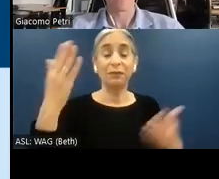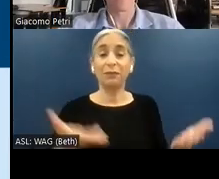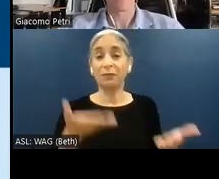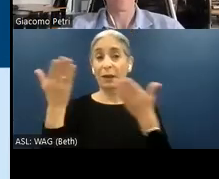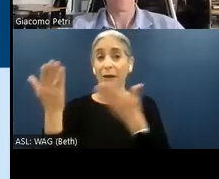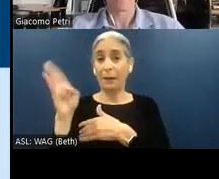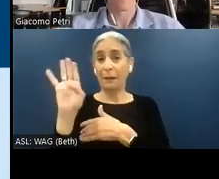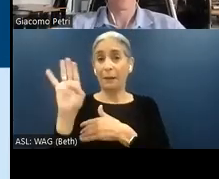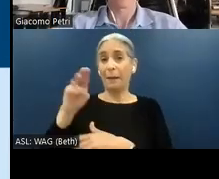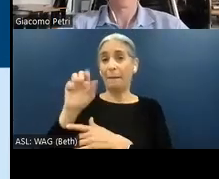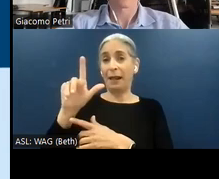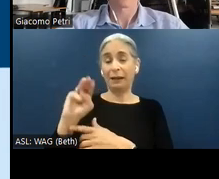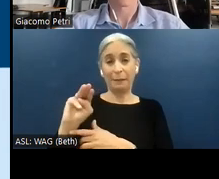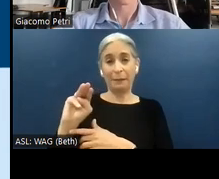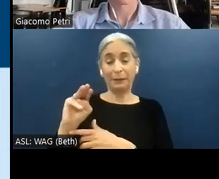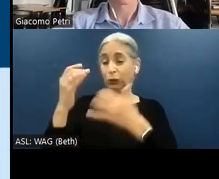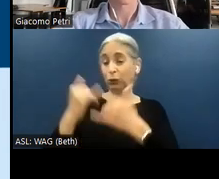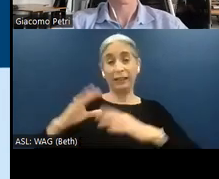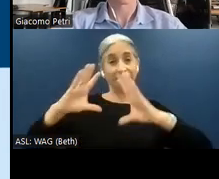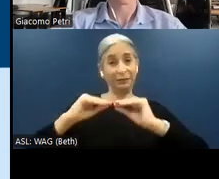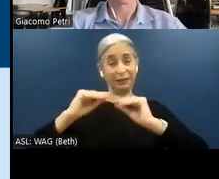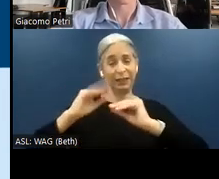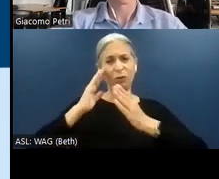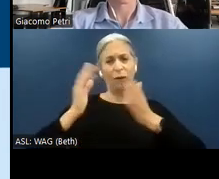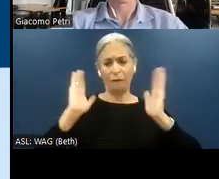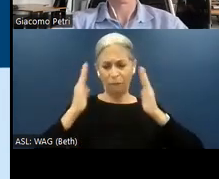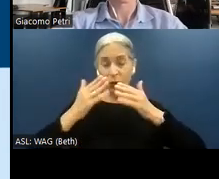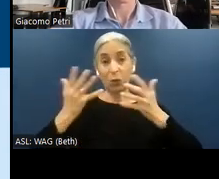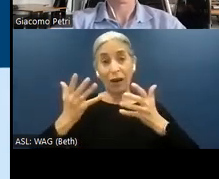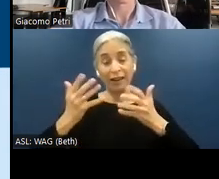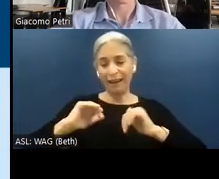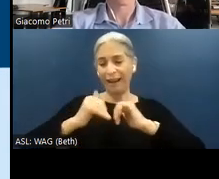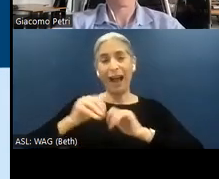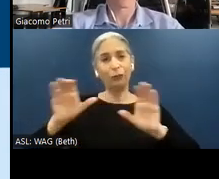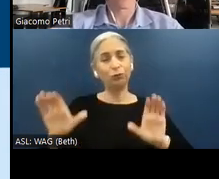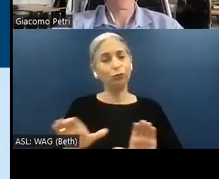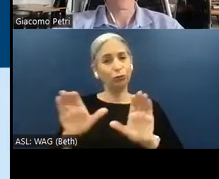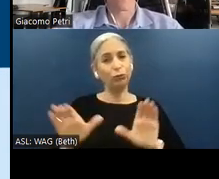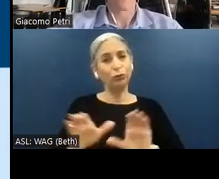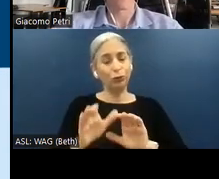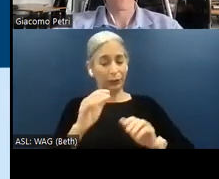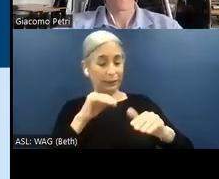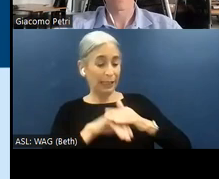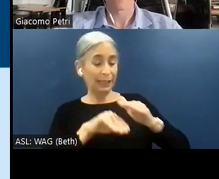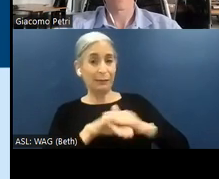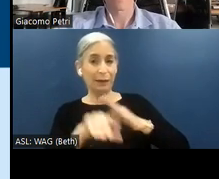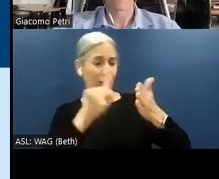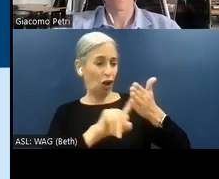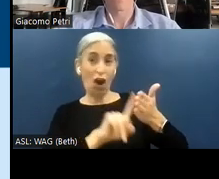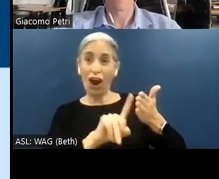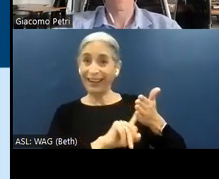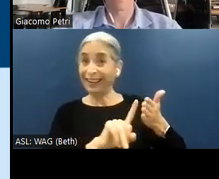Malcolm, today's session will focus on how to perform an accessibility audit. In order